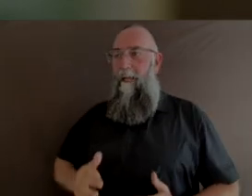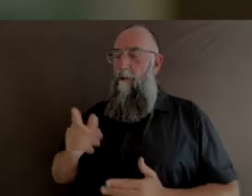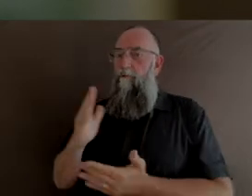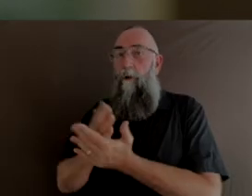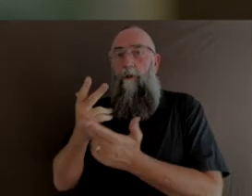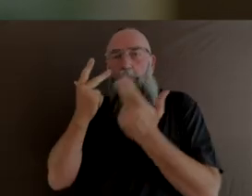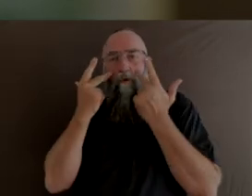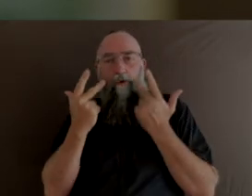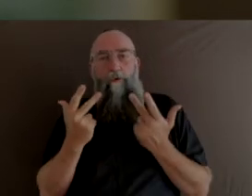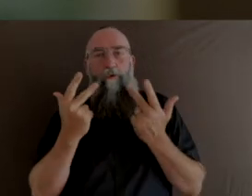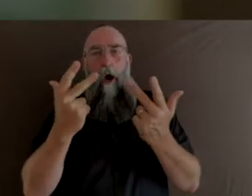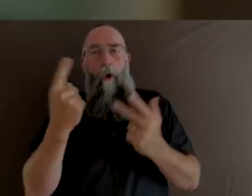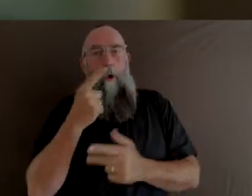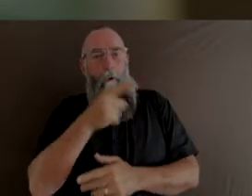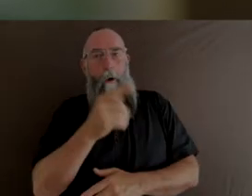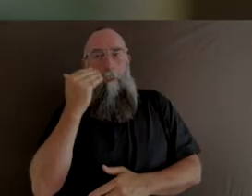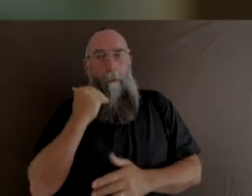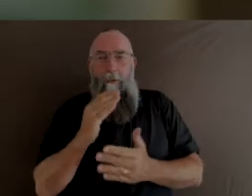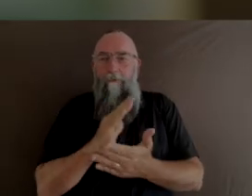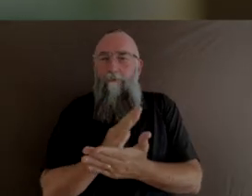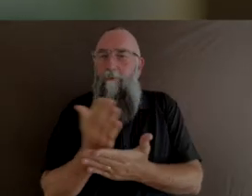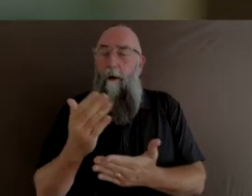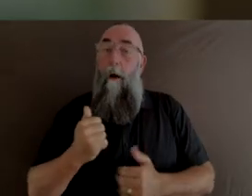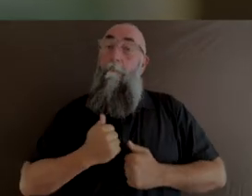was one of the highlights of my career.